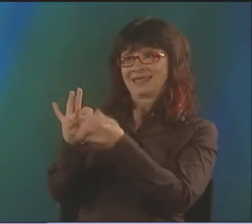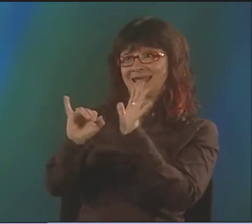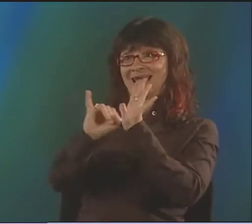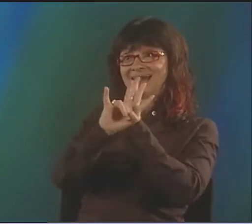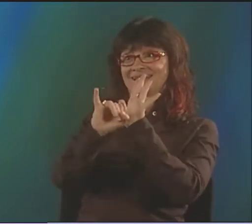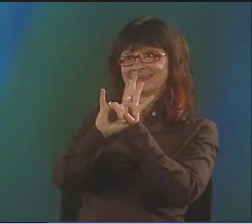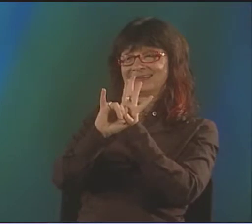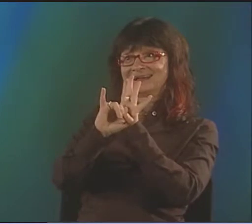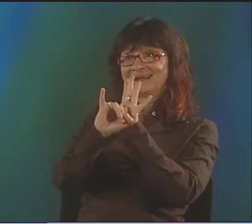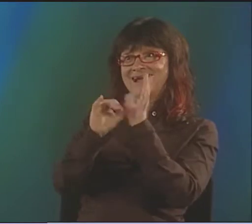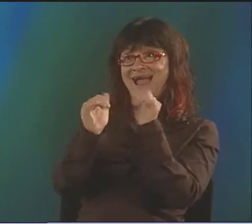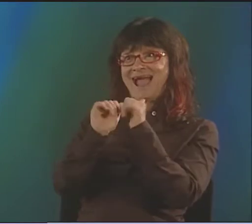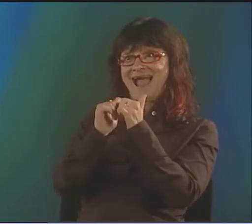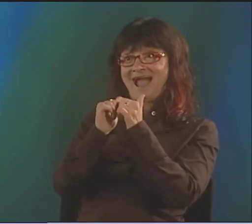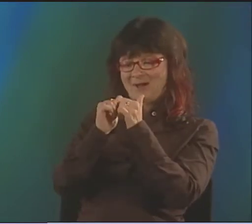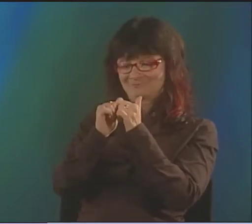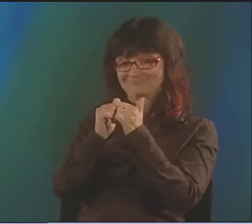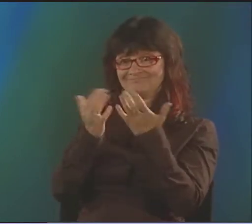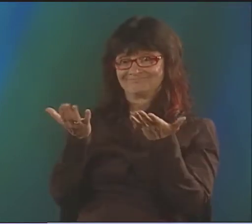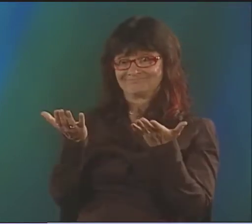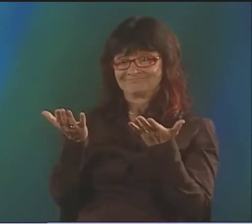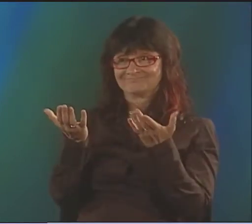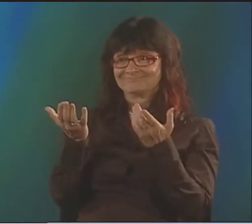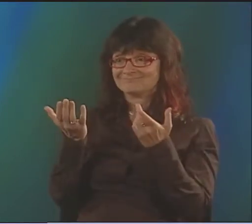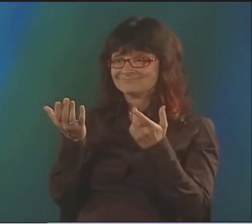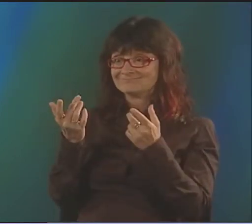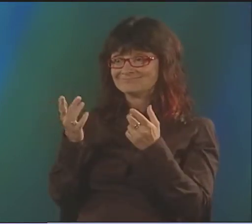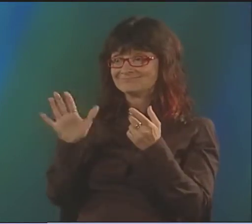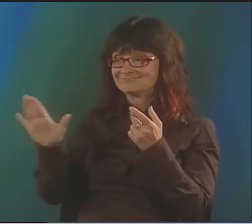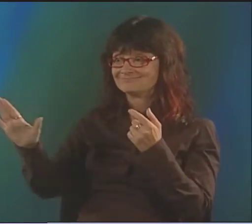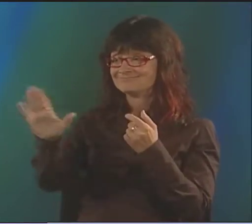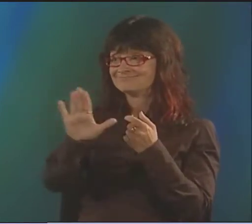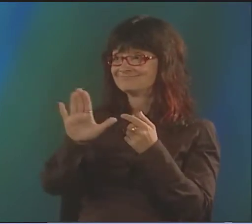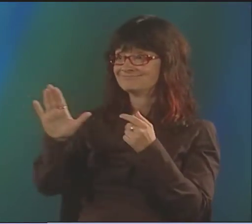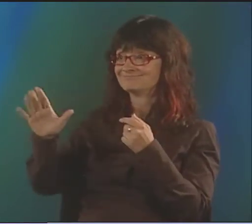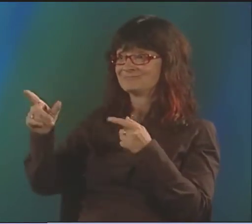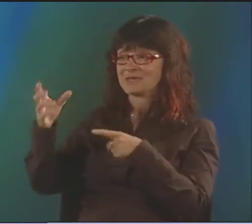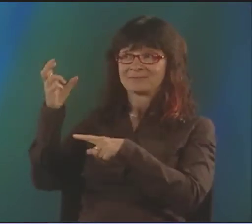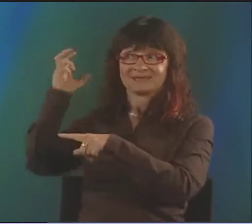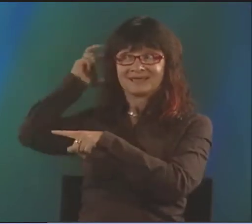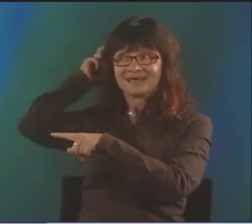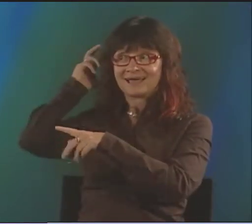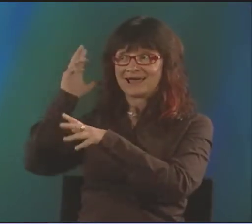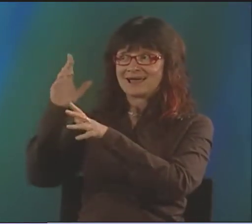FOR THIS MOMENT ANYWAY, AND IT'S VERY MUCH TIED INTO THE NOTION OF ONE'S IDENTITY.